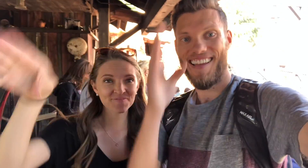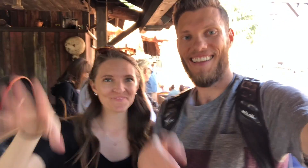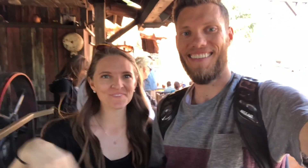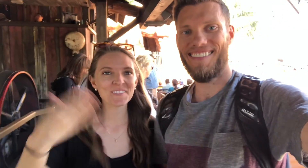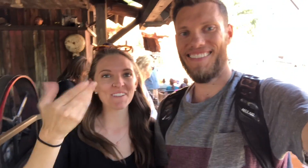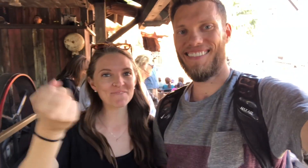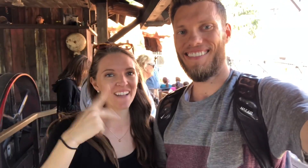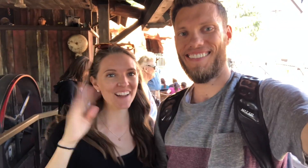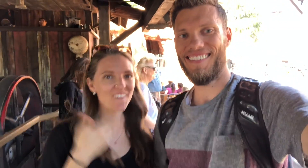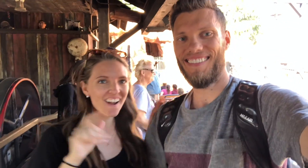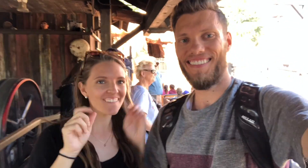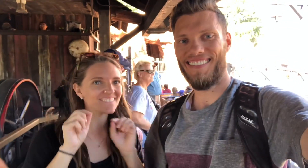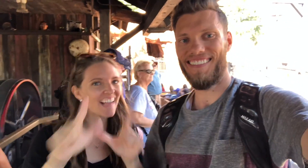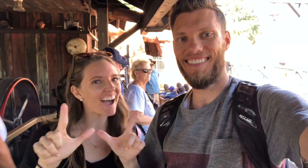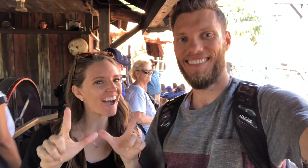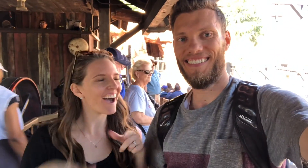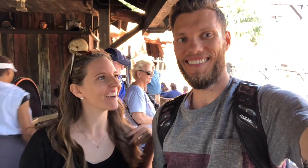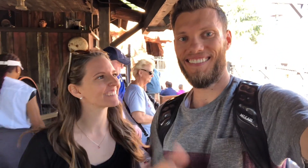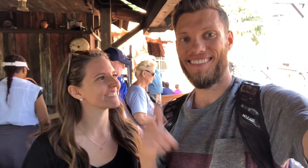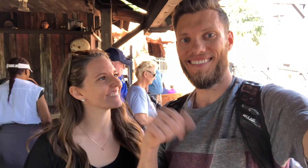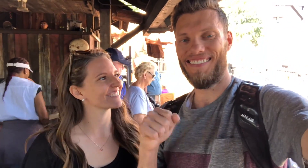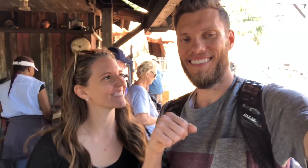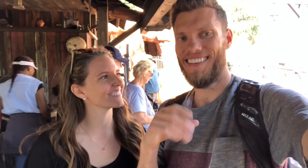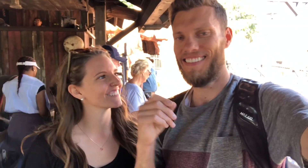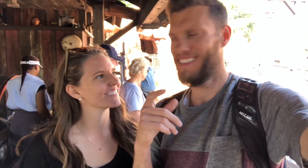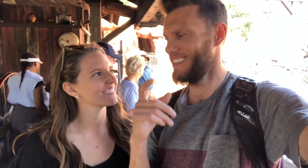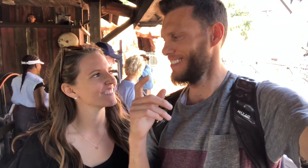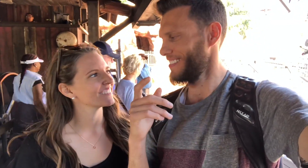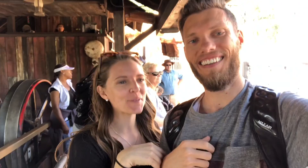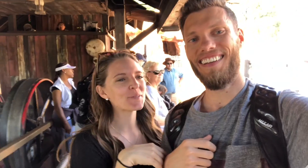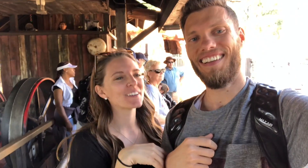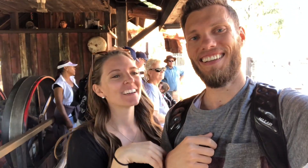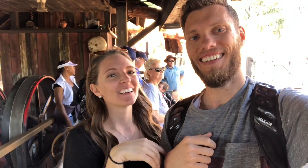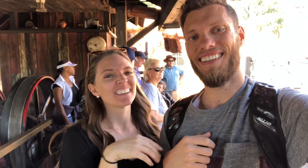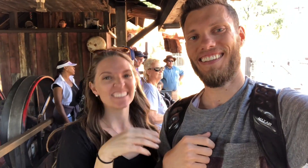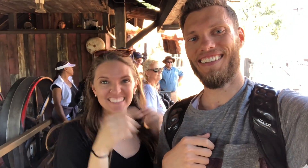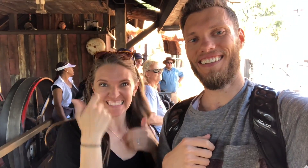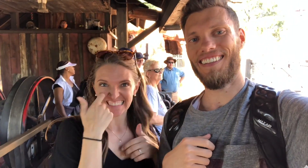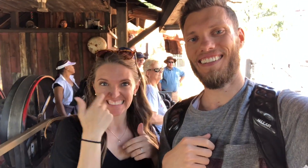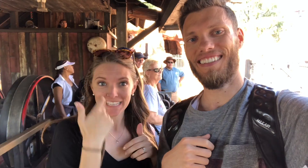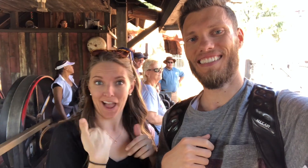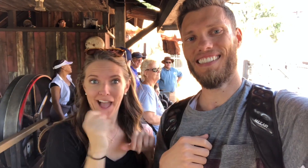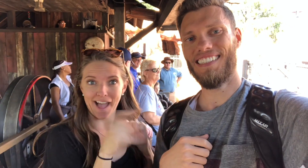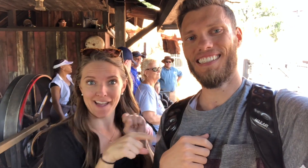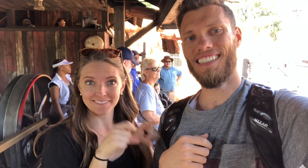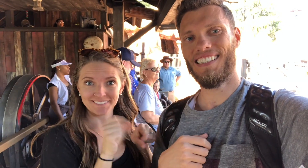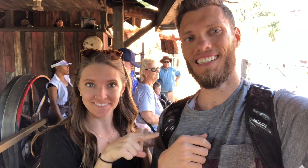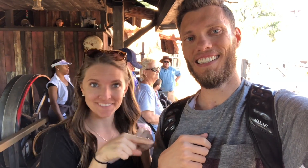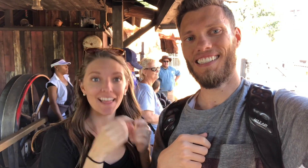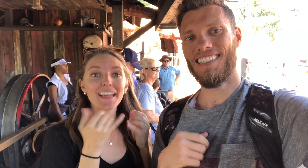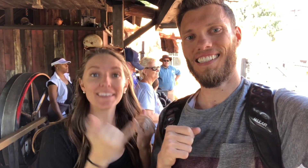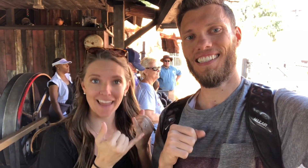Hello! Welcome back to our VLOGS! Recently, I asked Zach a lot of questions.